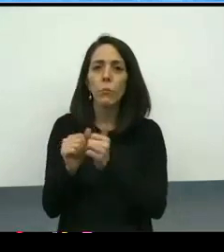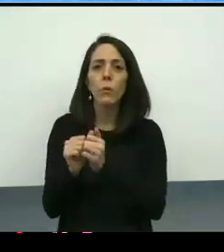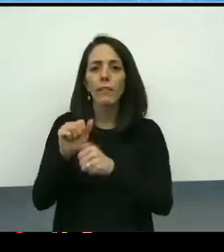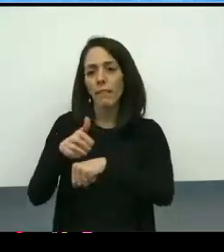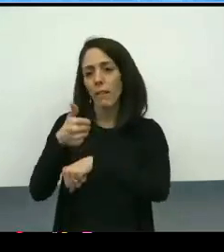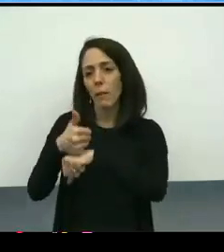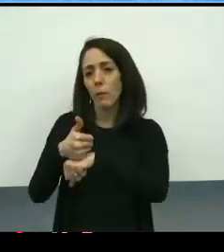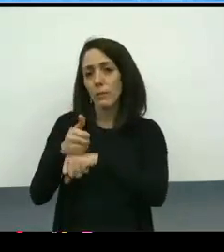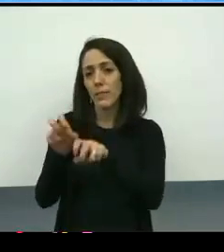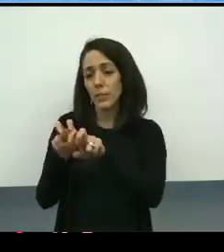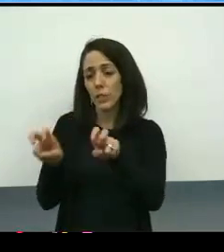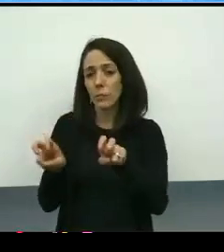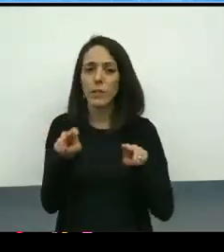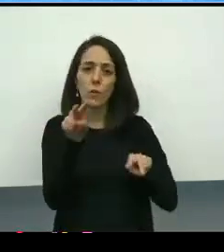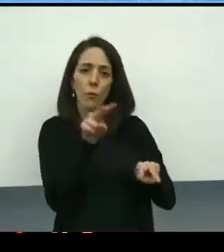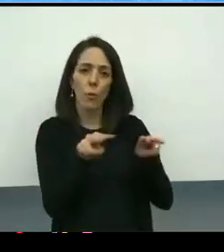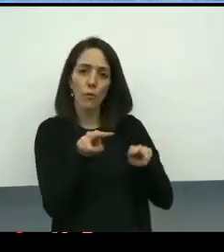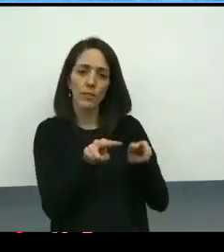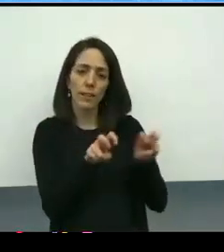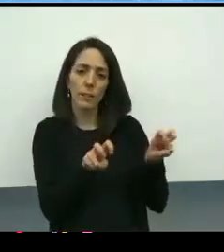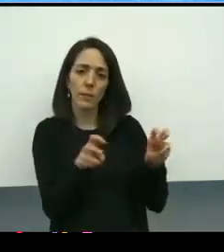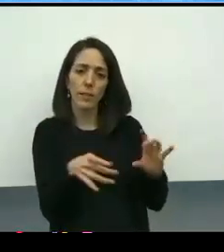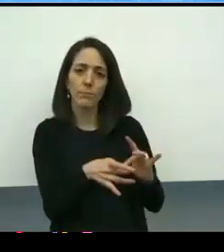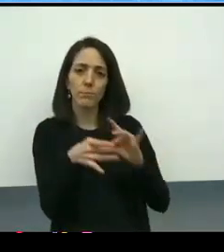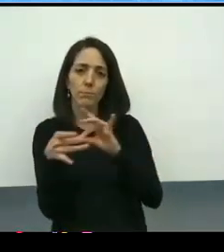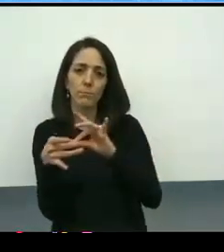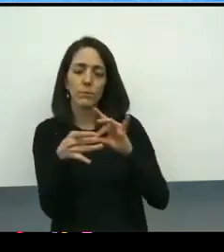and the oversight committee. SBAR is an acronym